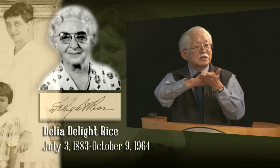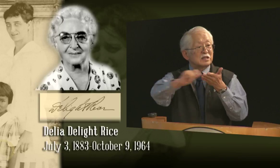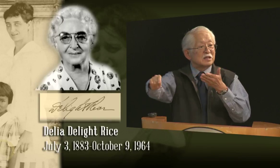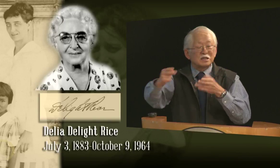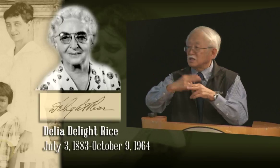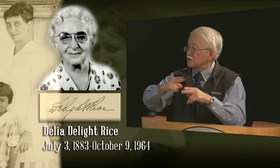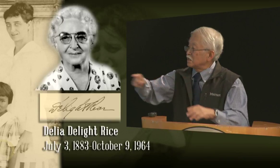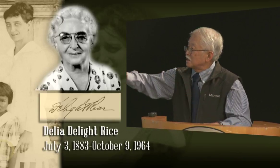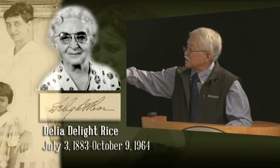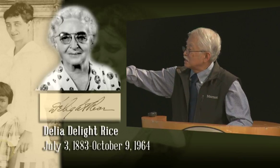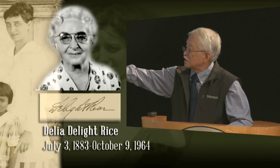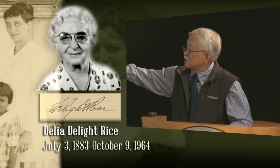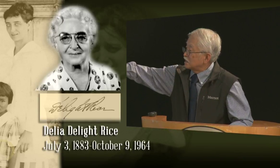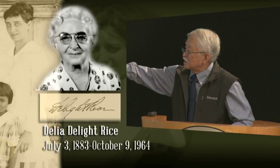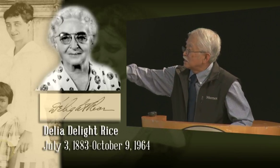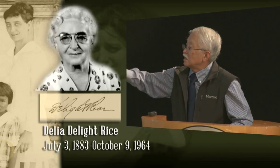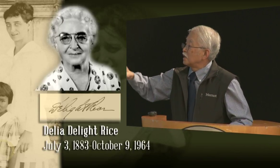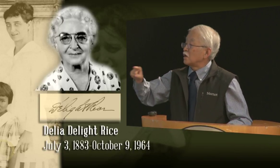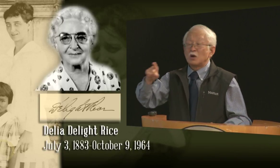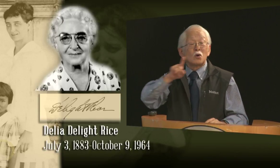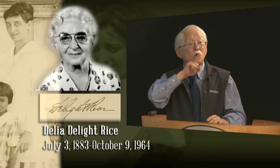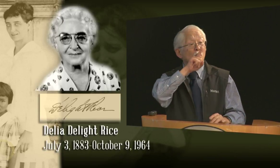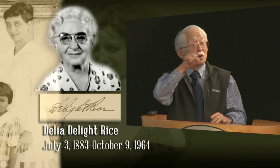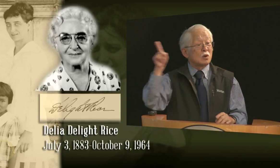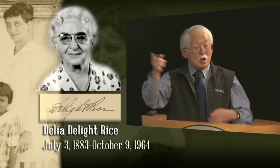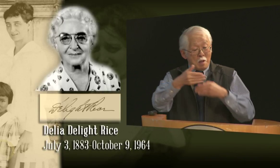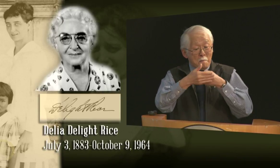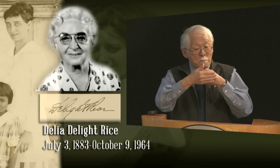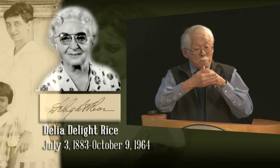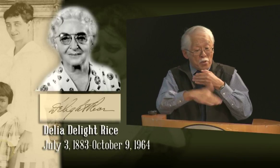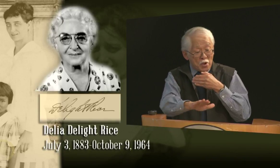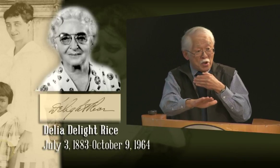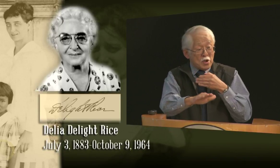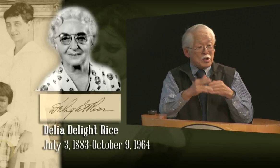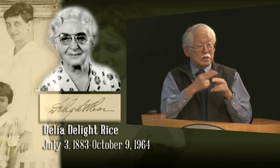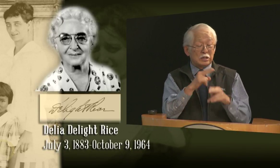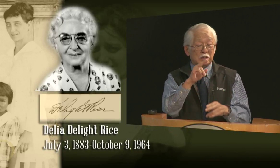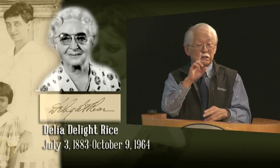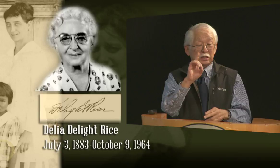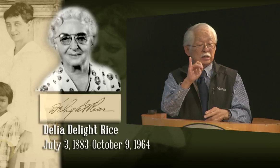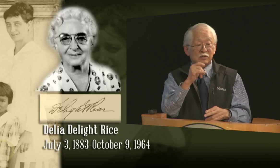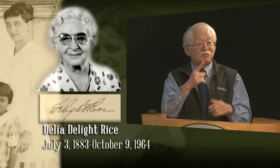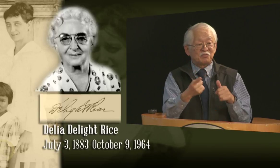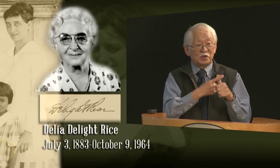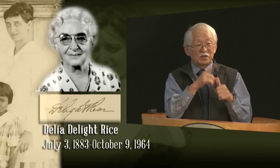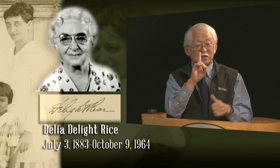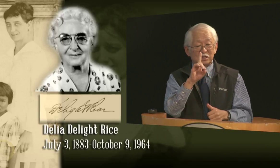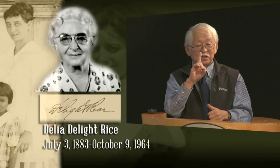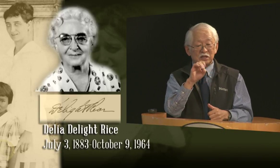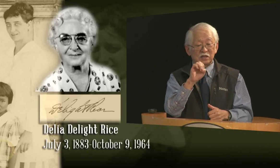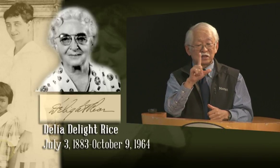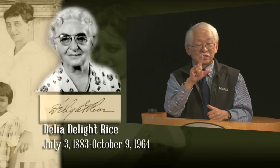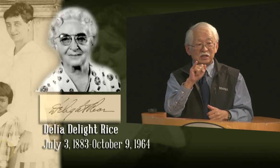that's her signature, her first name was